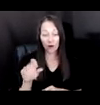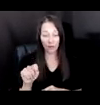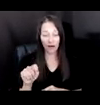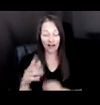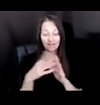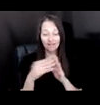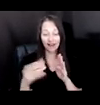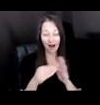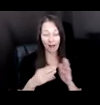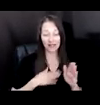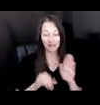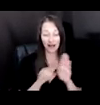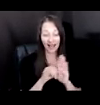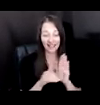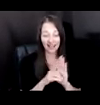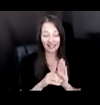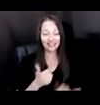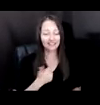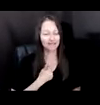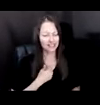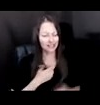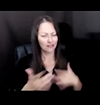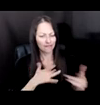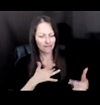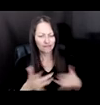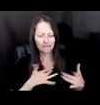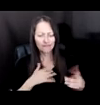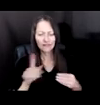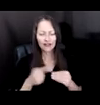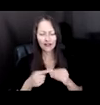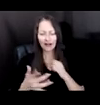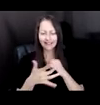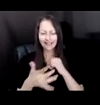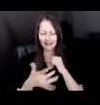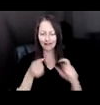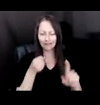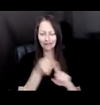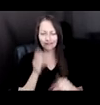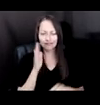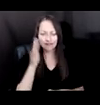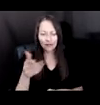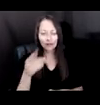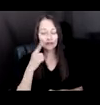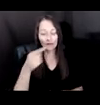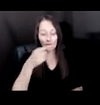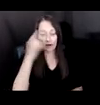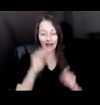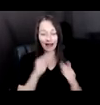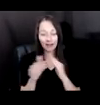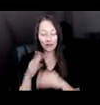ABOUT THE IMPACT THE TECHNOLOGICAL FUTURE WOULD HAVE ON BLACK COMMUNITIES AND OTHER BIPOC FOLKS.